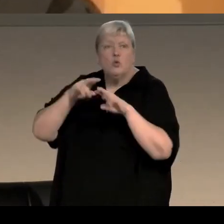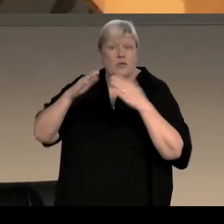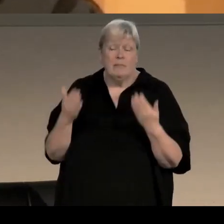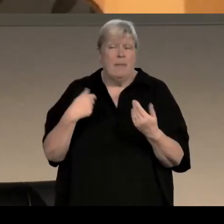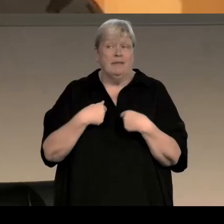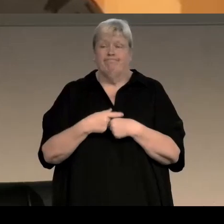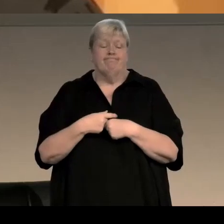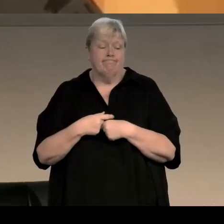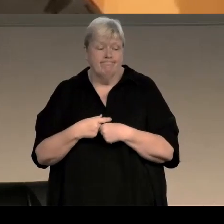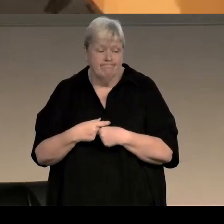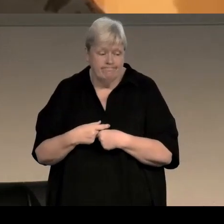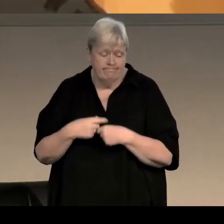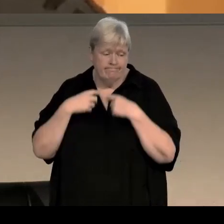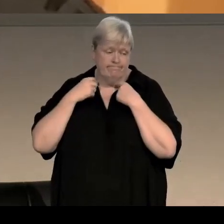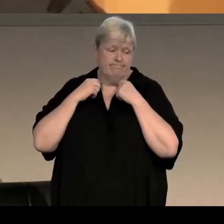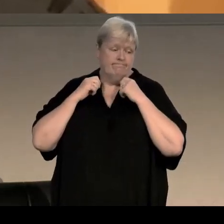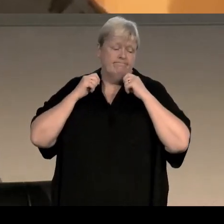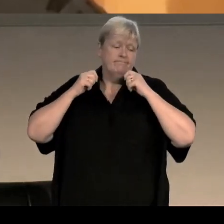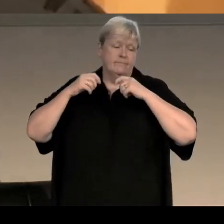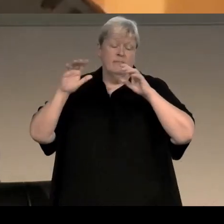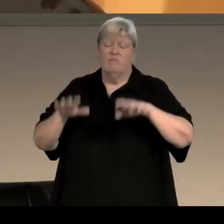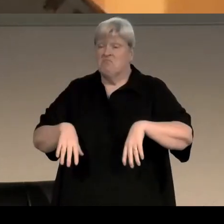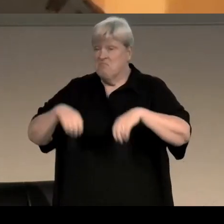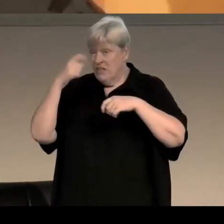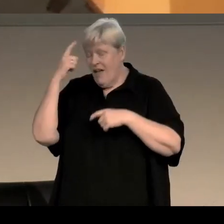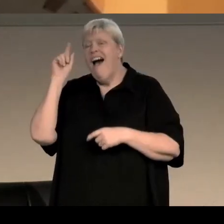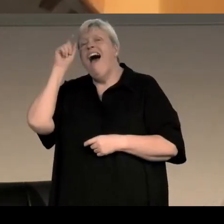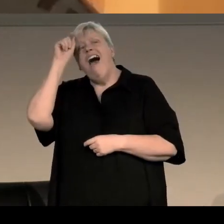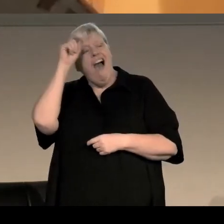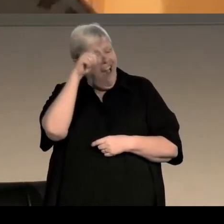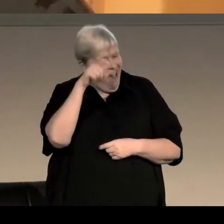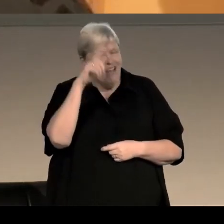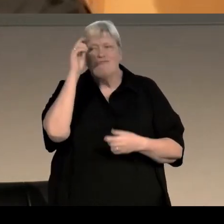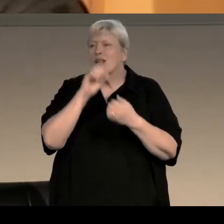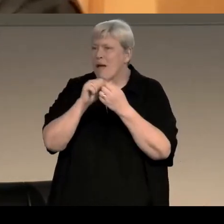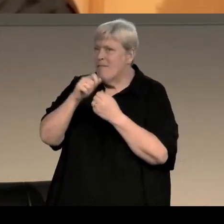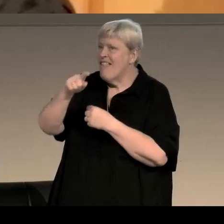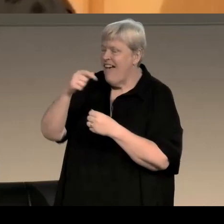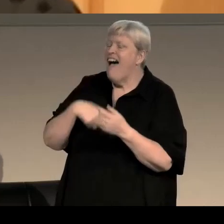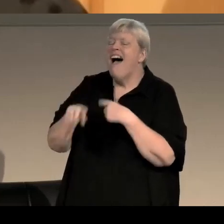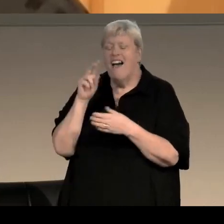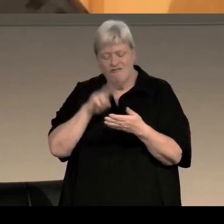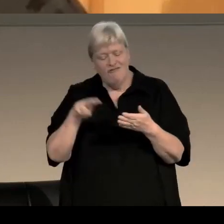And of course when you start looking at newspaper archives, it jogs your memory, and you go "Oh yeah I remember that" or "I remember reading about that" or hearing about that.